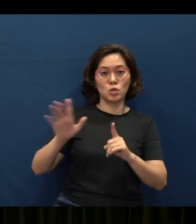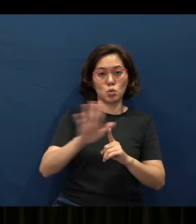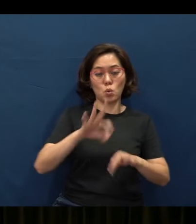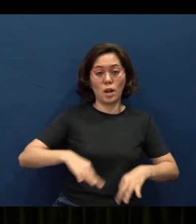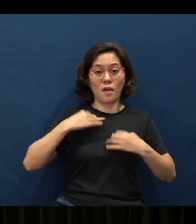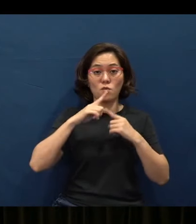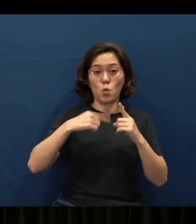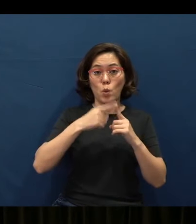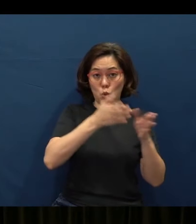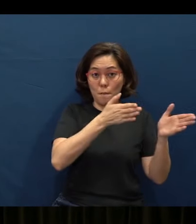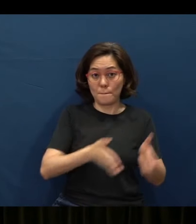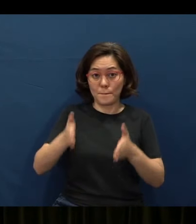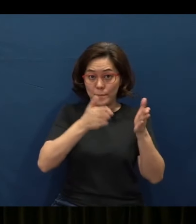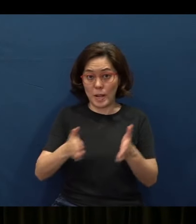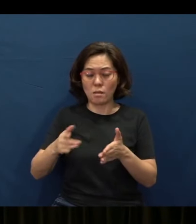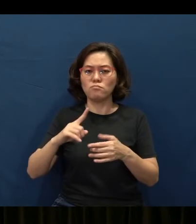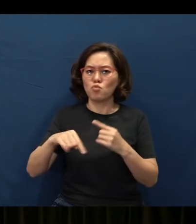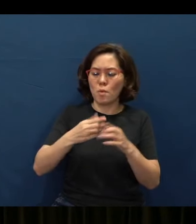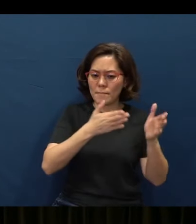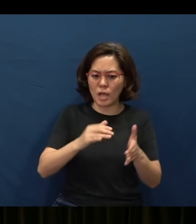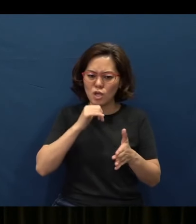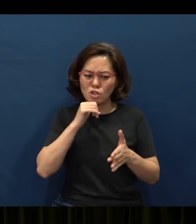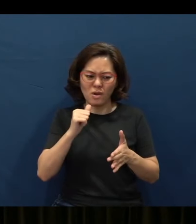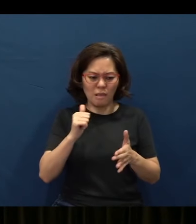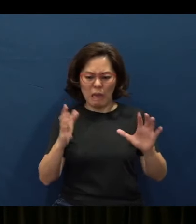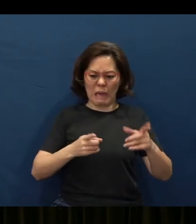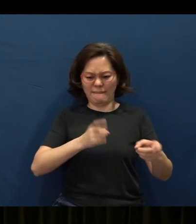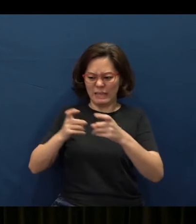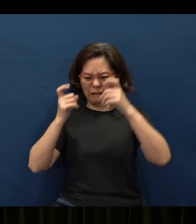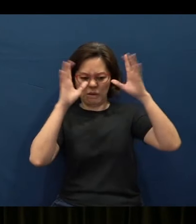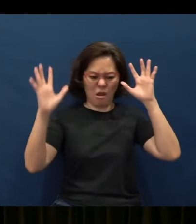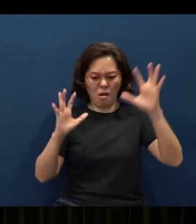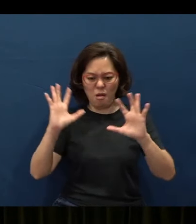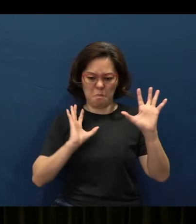(when) you need to do some planning. Okay, don't anyhow quickly get involved into something